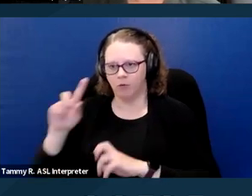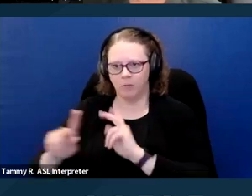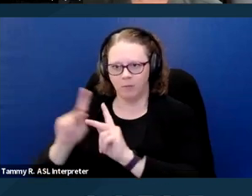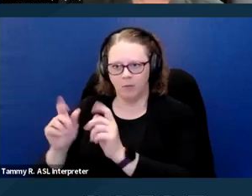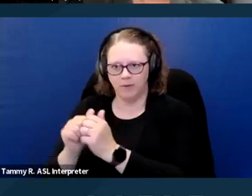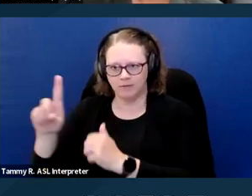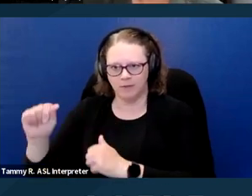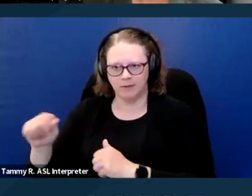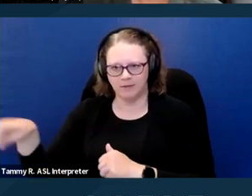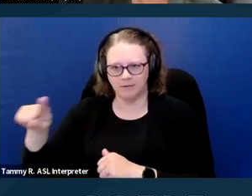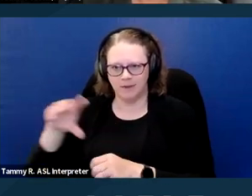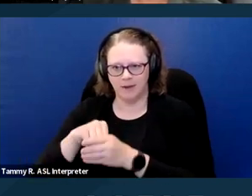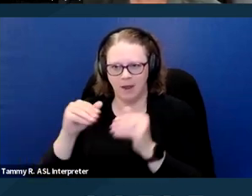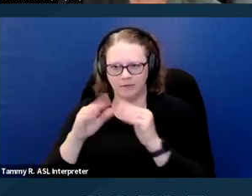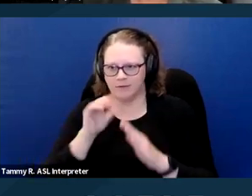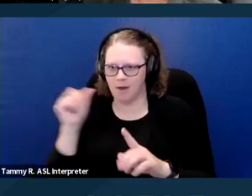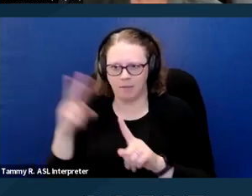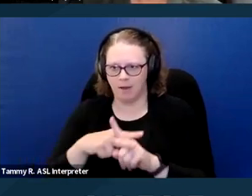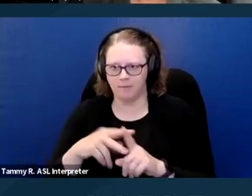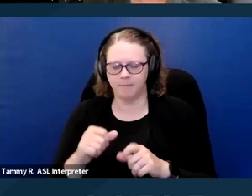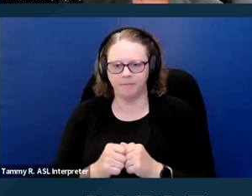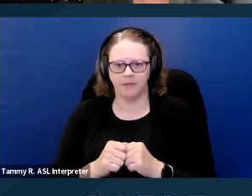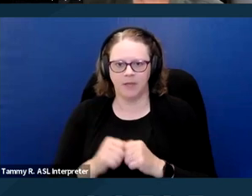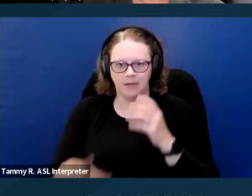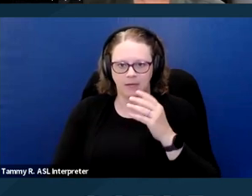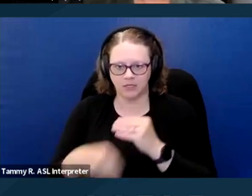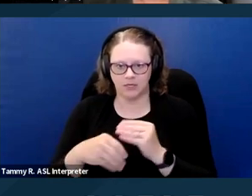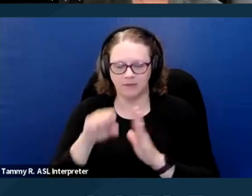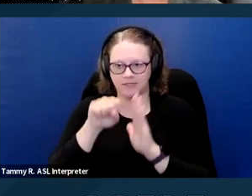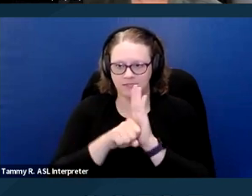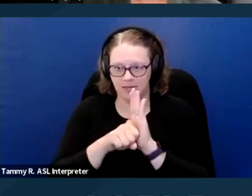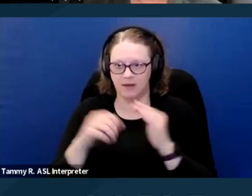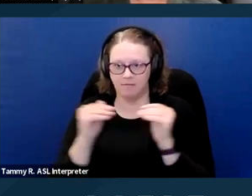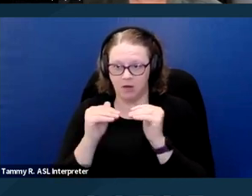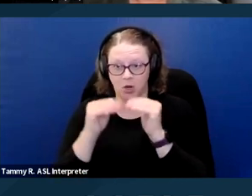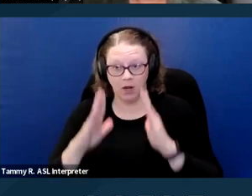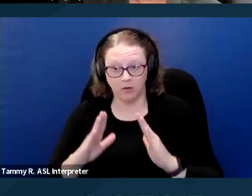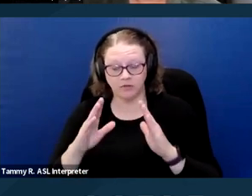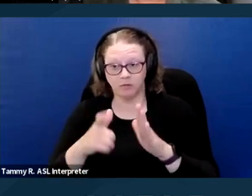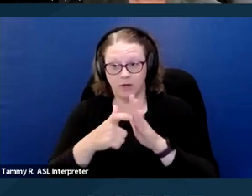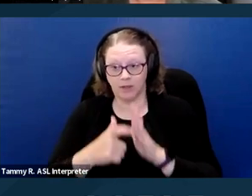does not apply. Additionally, the state fair housing regulations are far more reasonable